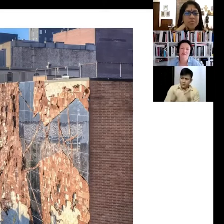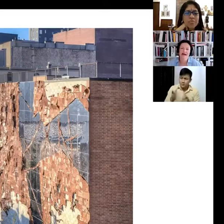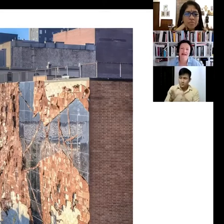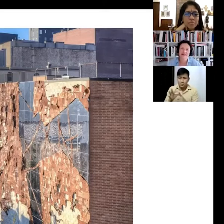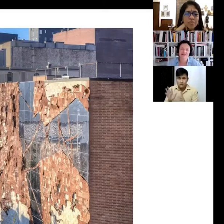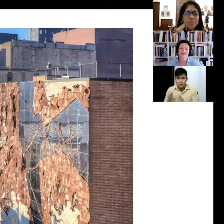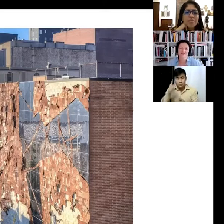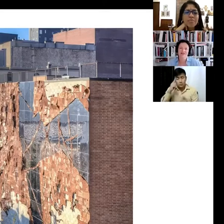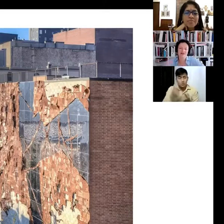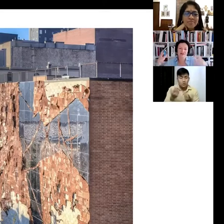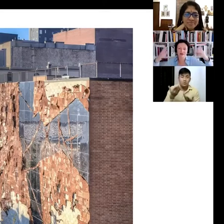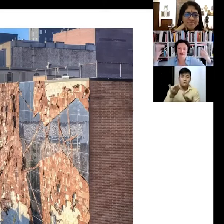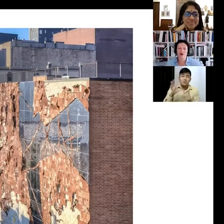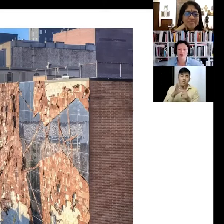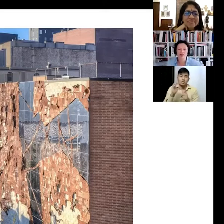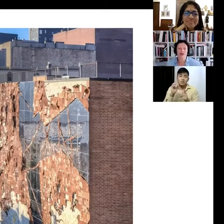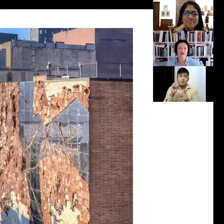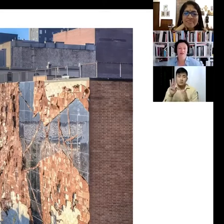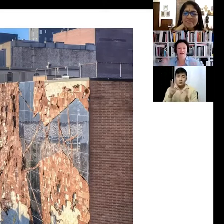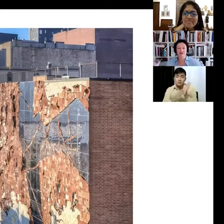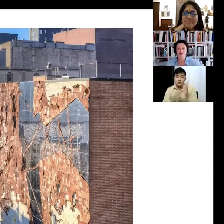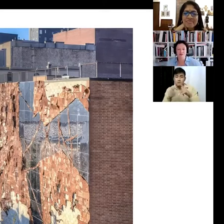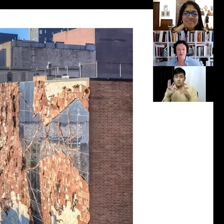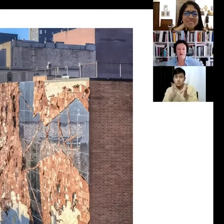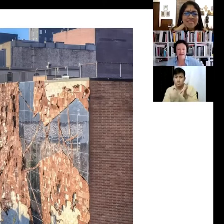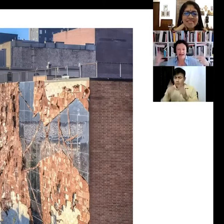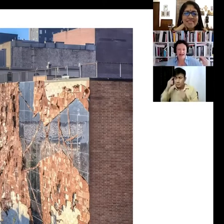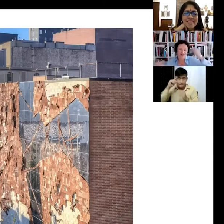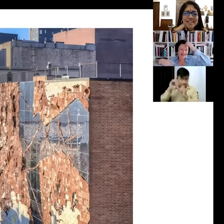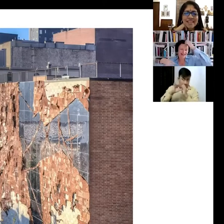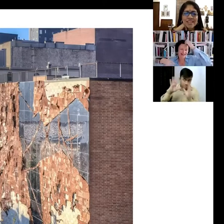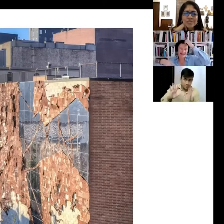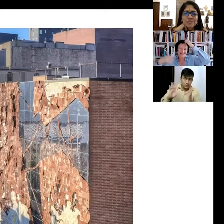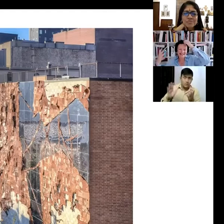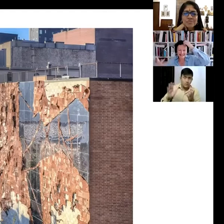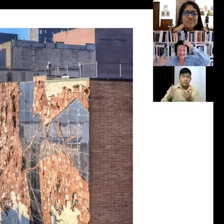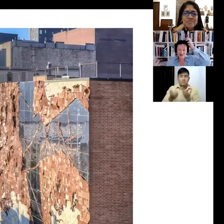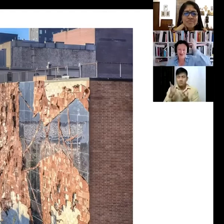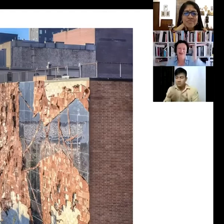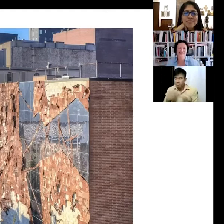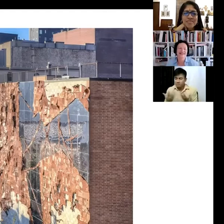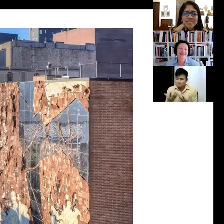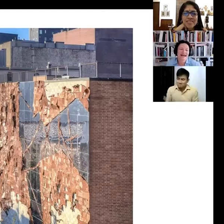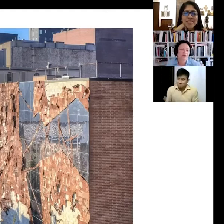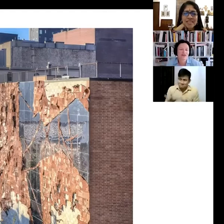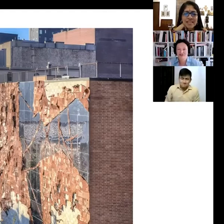Manhattan, you see... you think of the calder, the mark, the silver, like heavy steel works which is